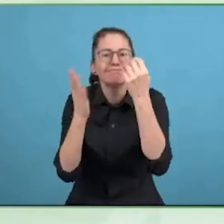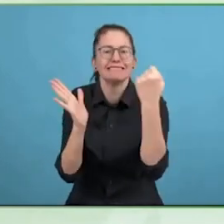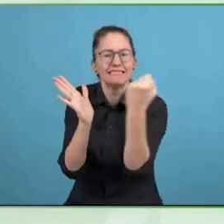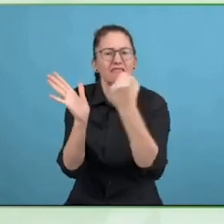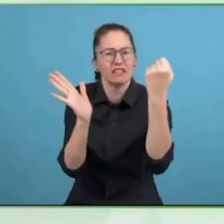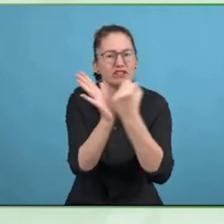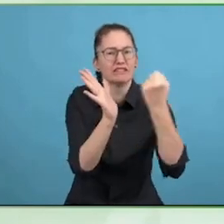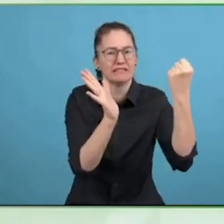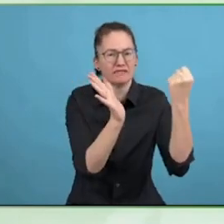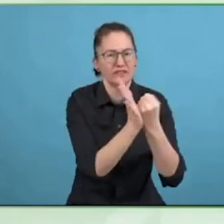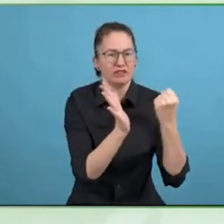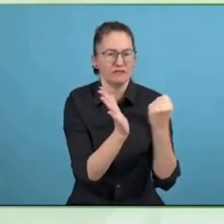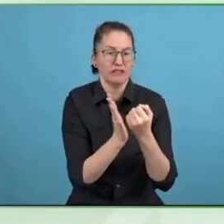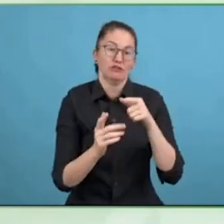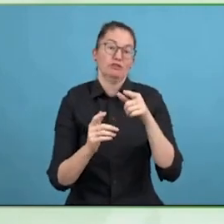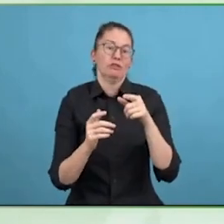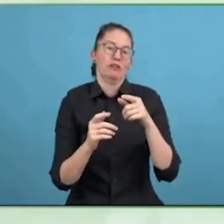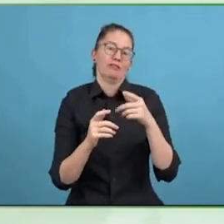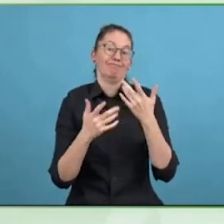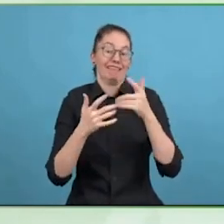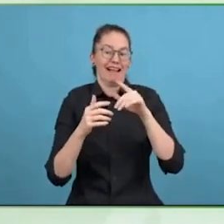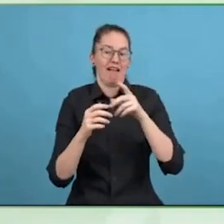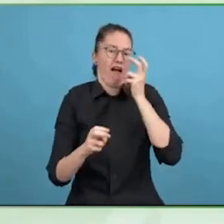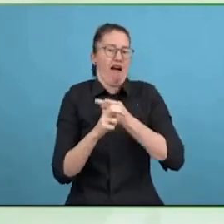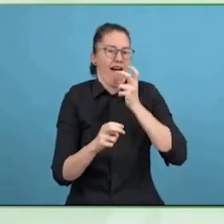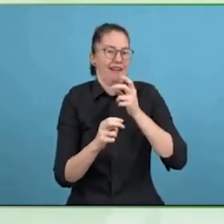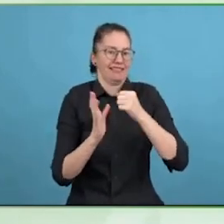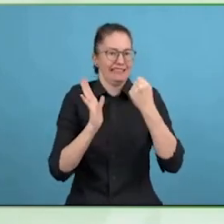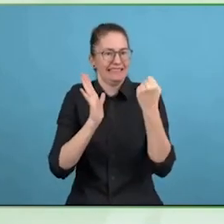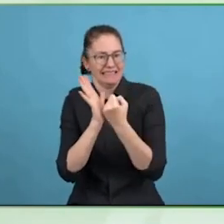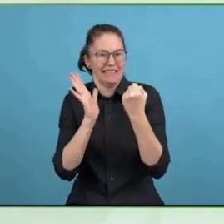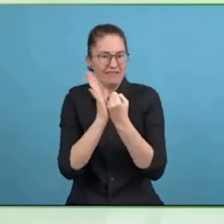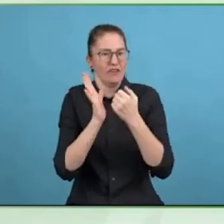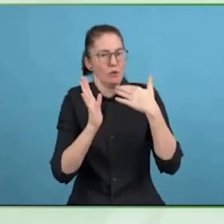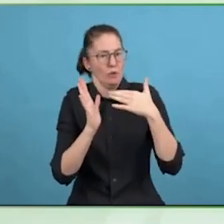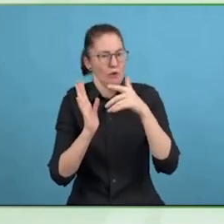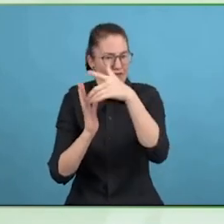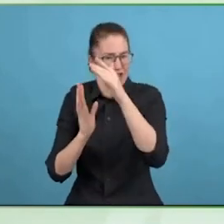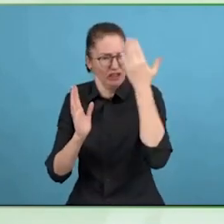And from that they list the domains and from that we do a job